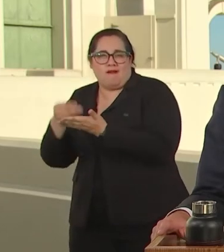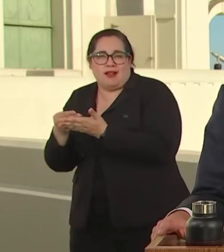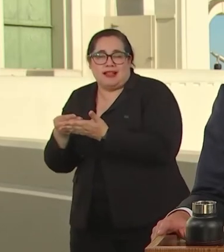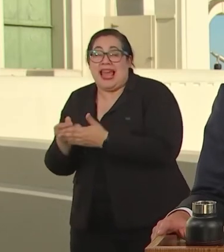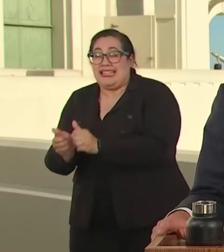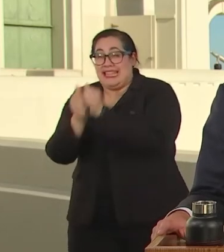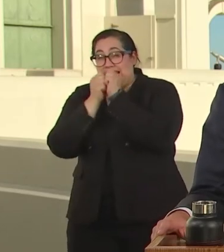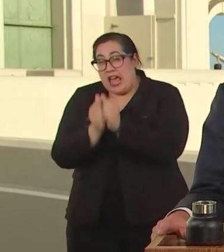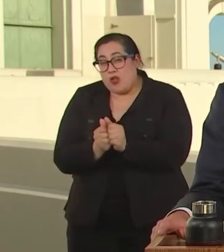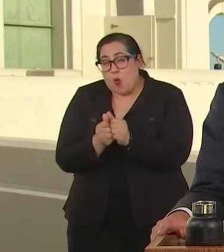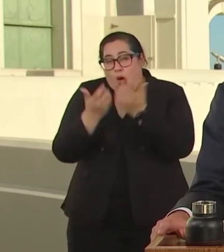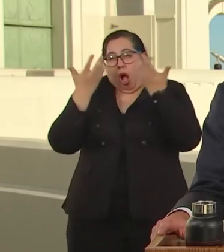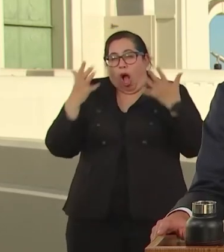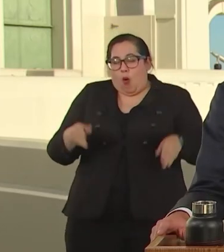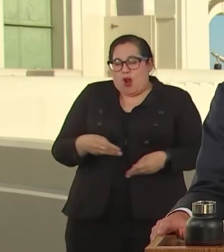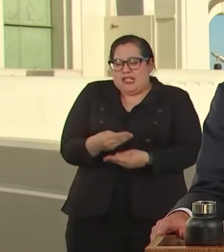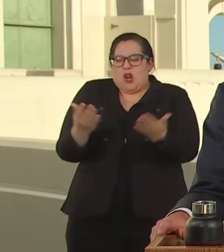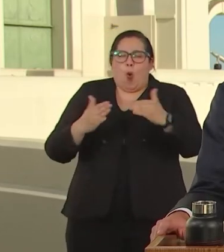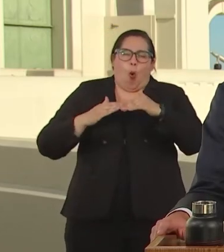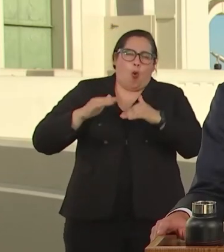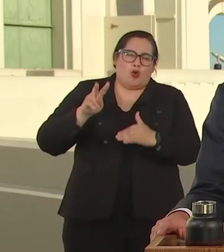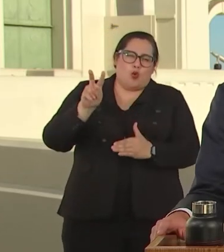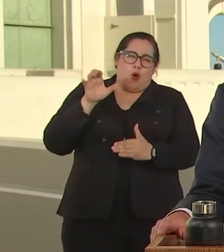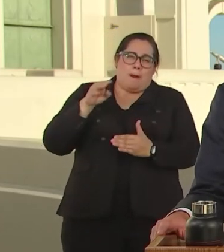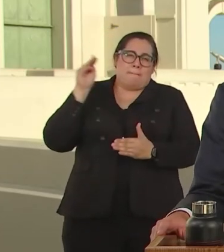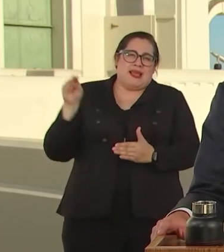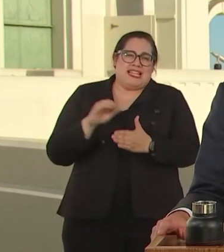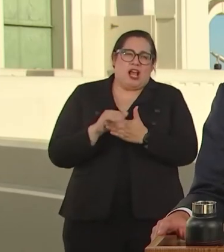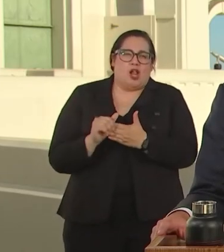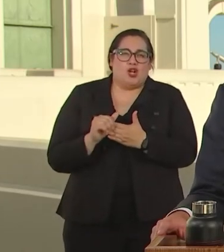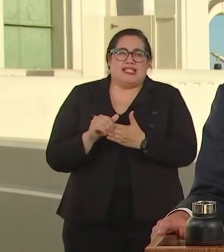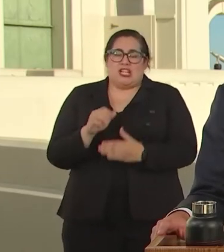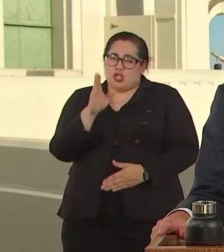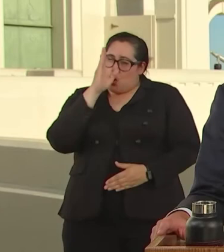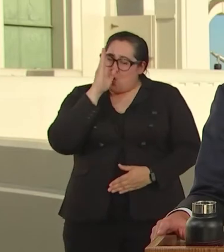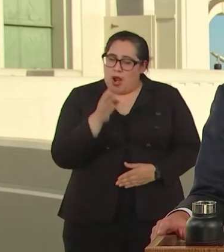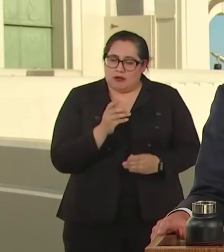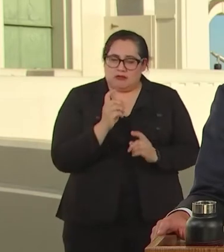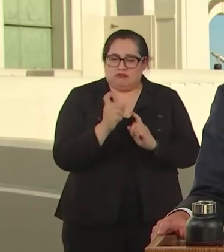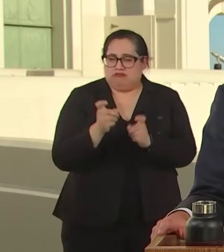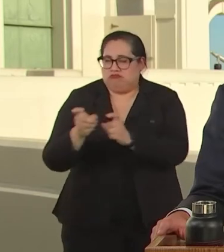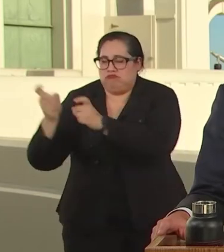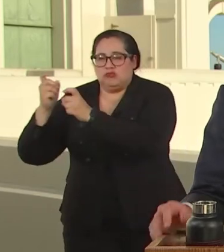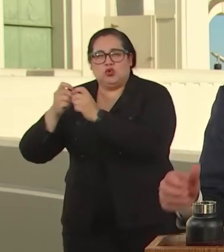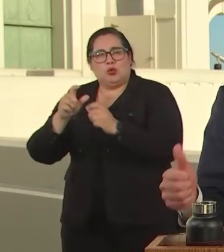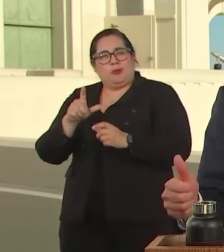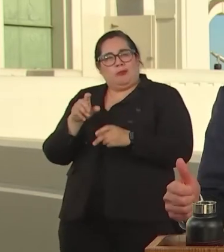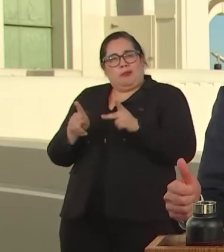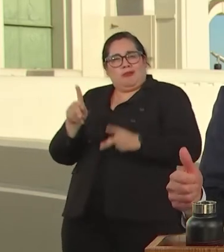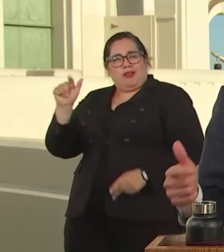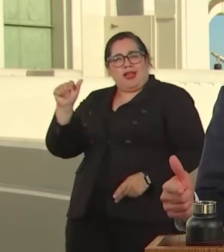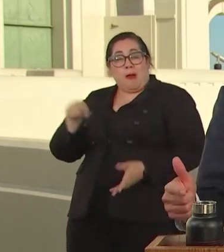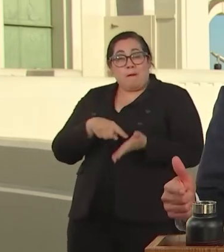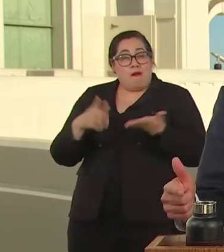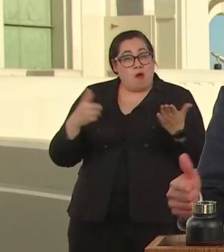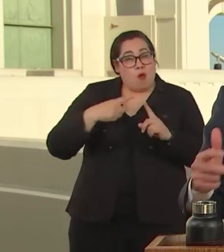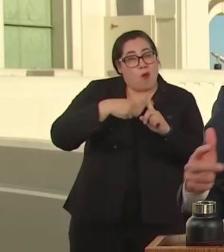OVER $200 MILLION IN DIRECT ASSISTANCE TO ANGELINOS TO PAY FOR RENT, UTILITIES AND THE BASICS.